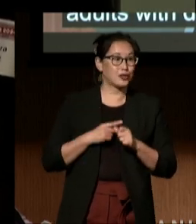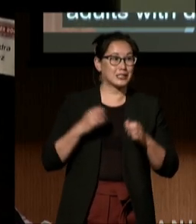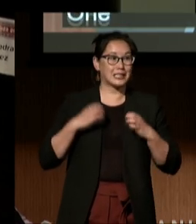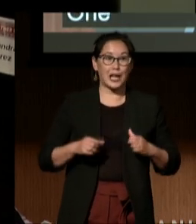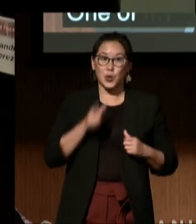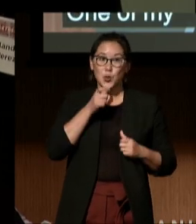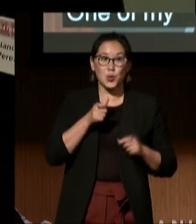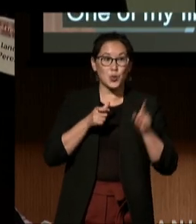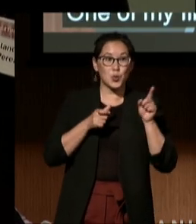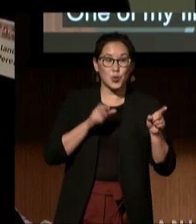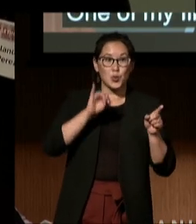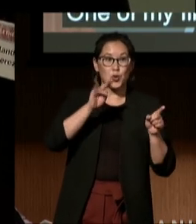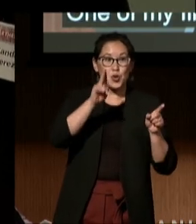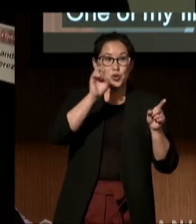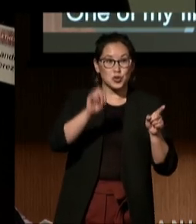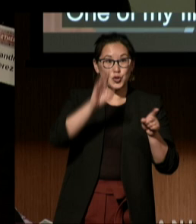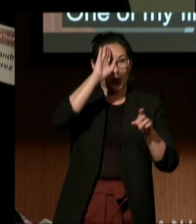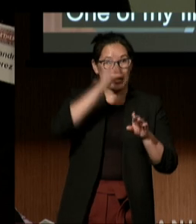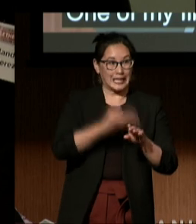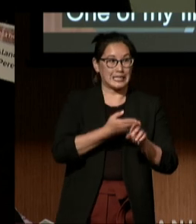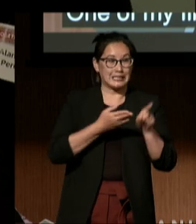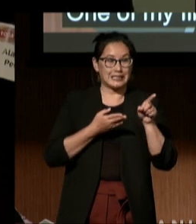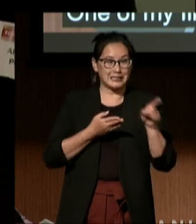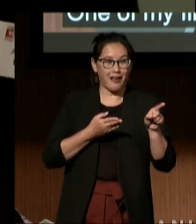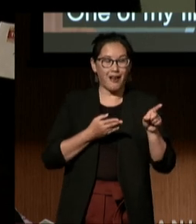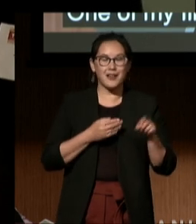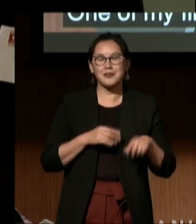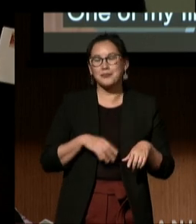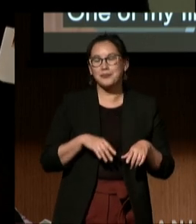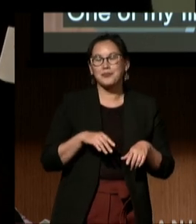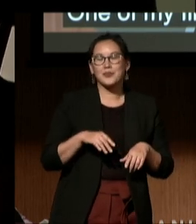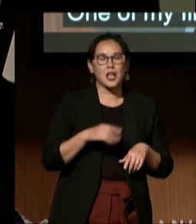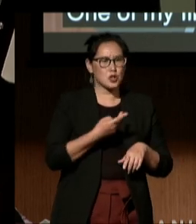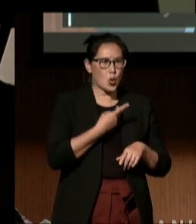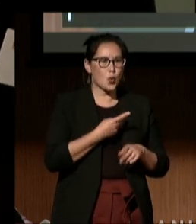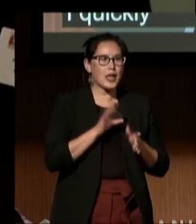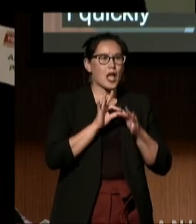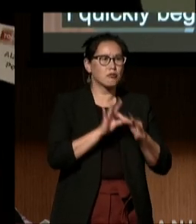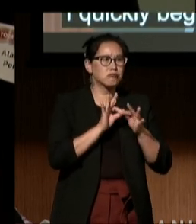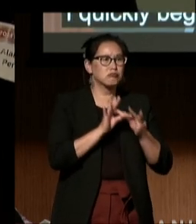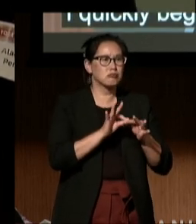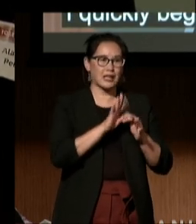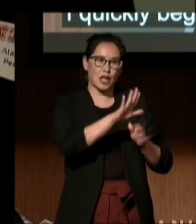who I quickly began to foster a bond with their family. Upon strengthening our bond, I learned that Julie